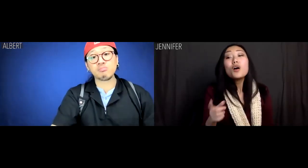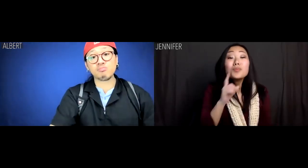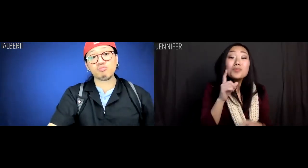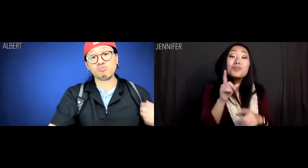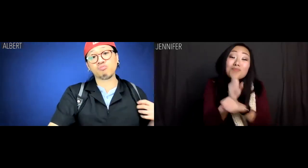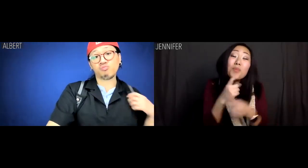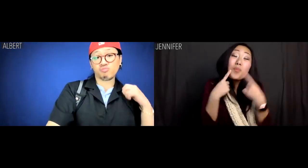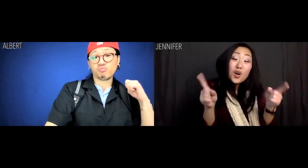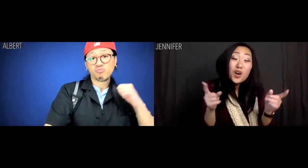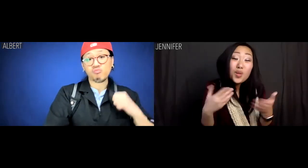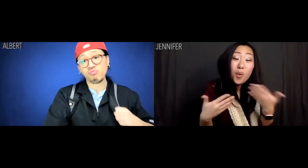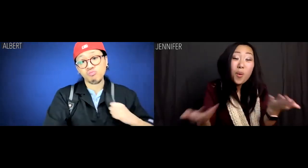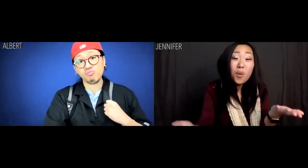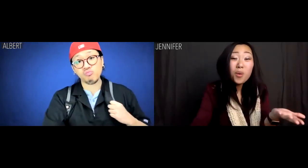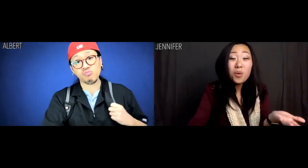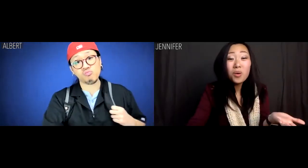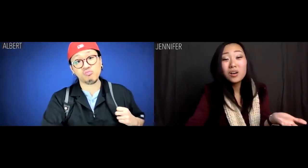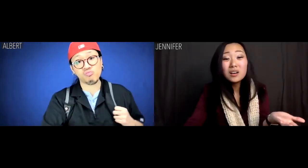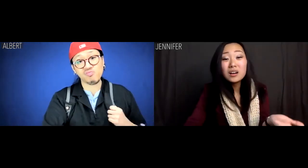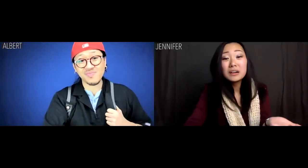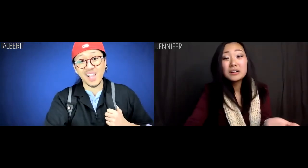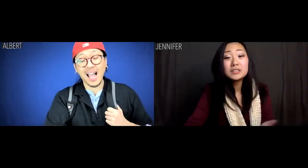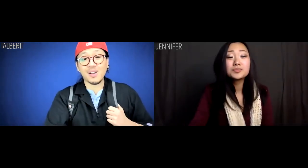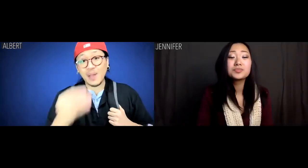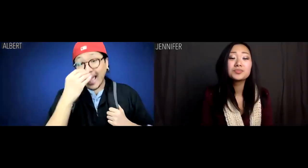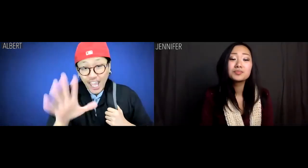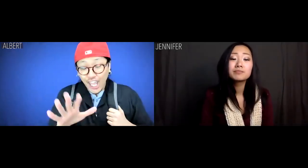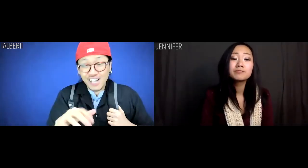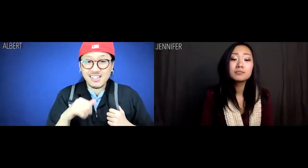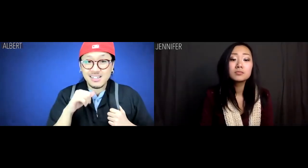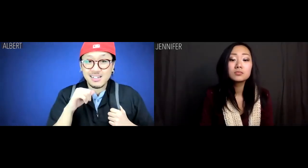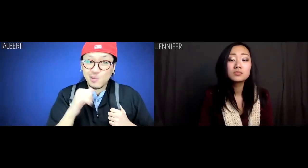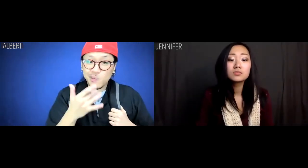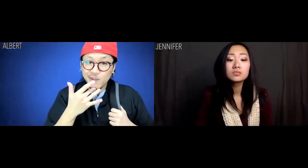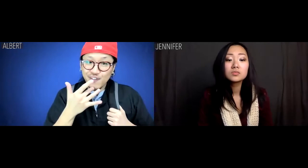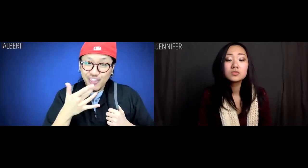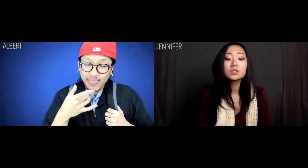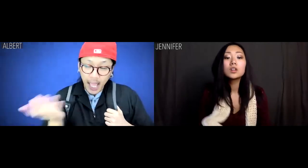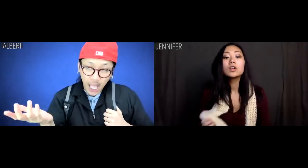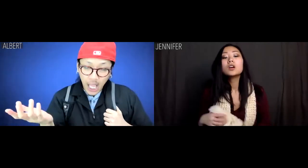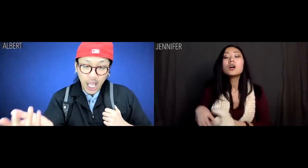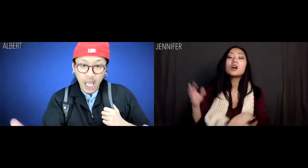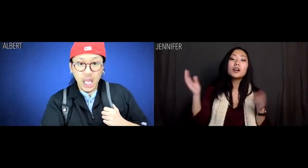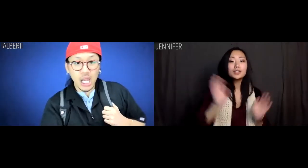Jennifer: They really work, though. Albert: I don't care. I don't prefer them.